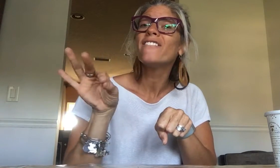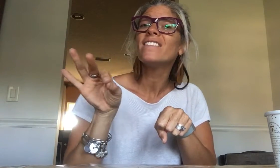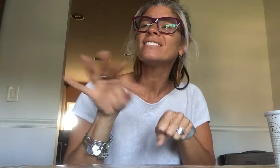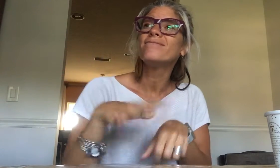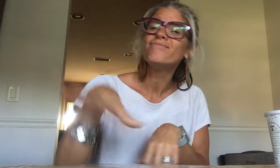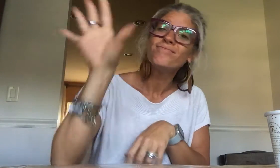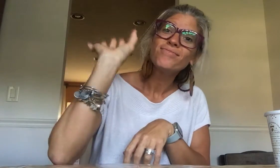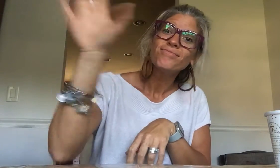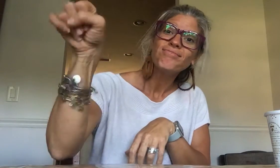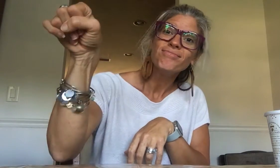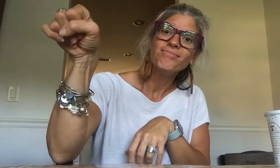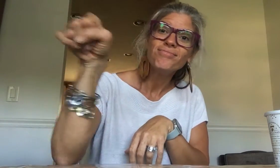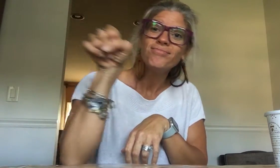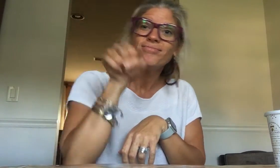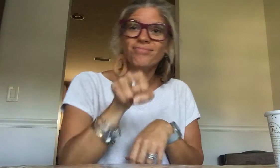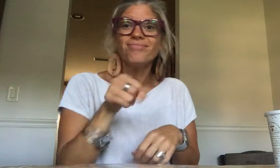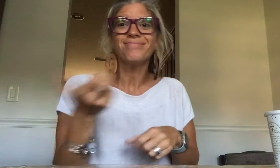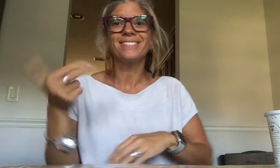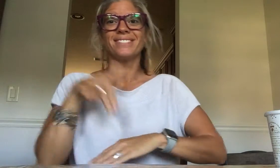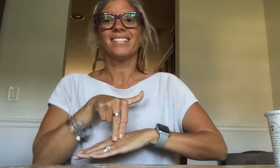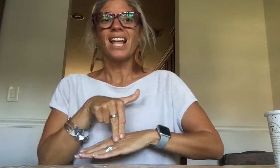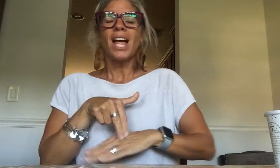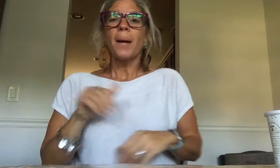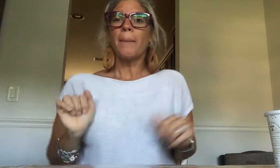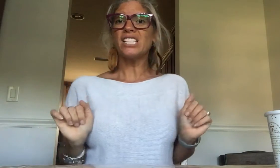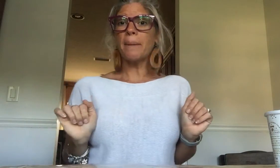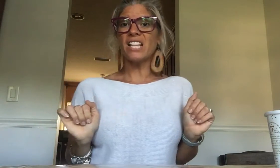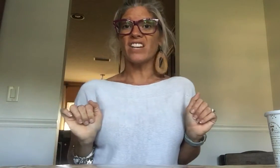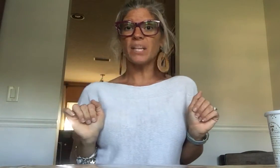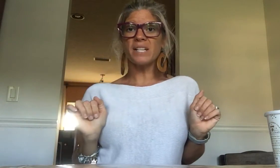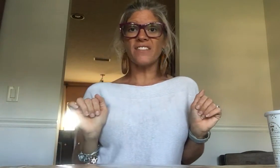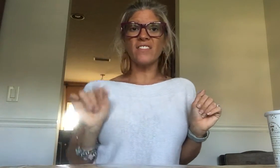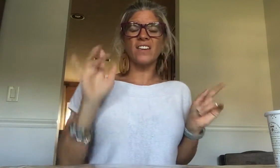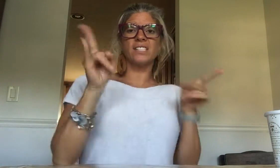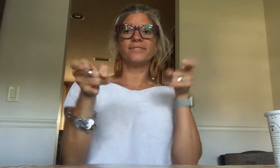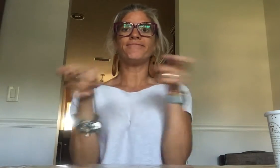gets hired and then Day One just verbally speaks to the class